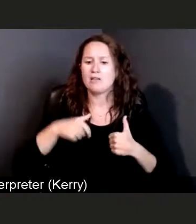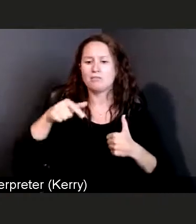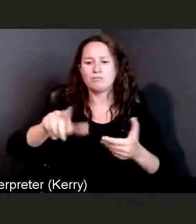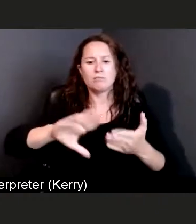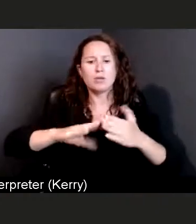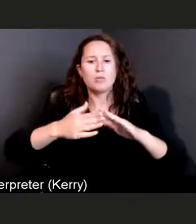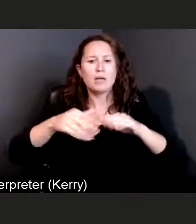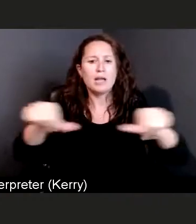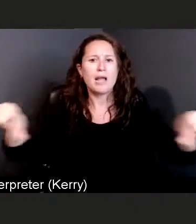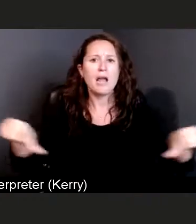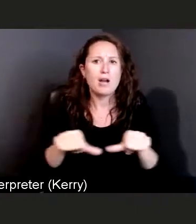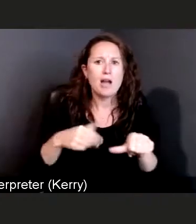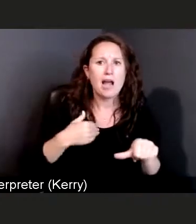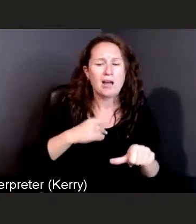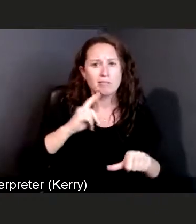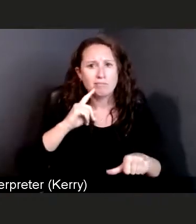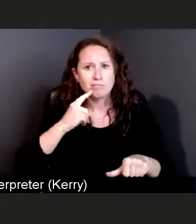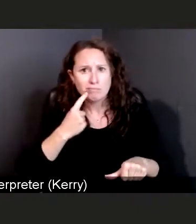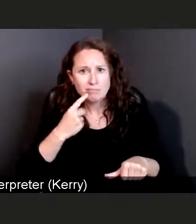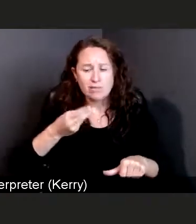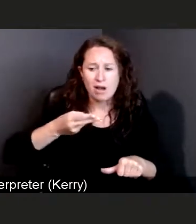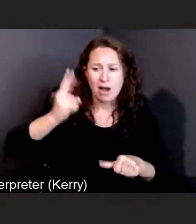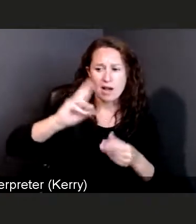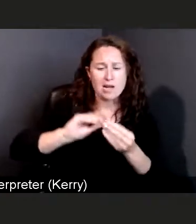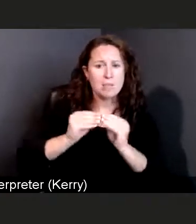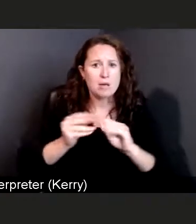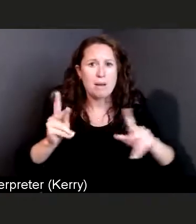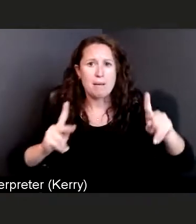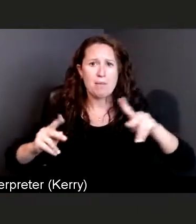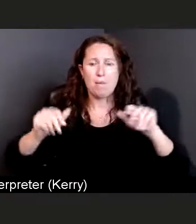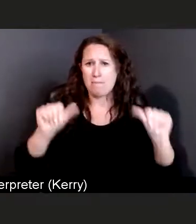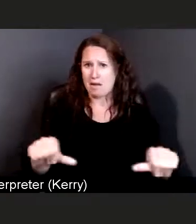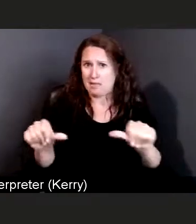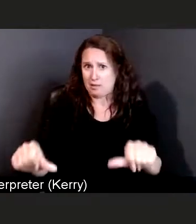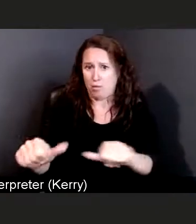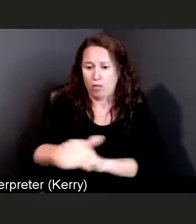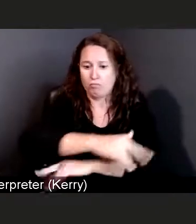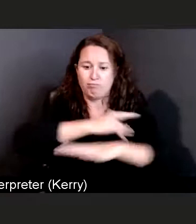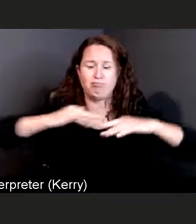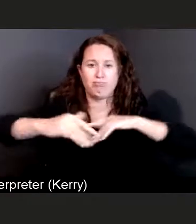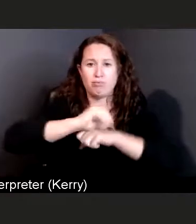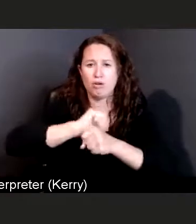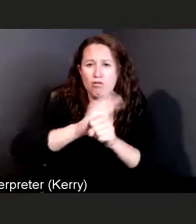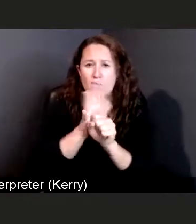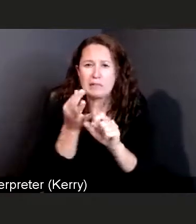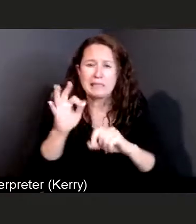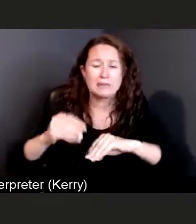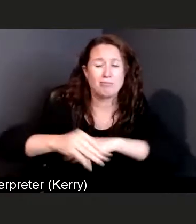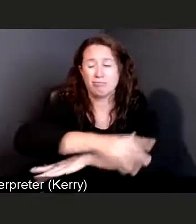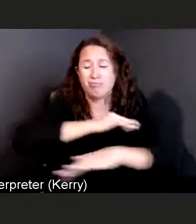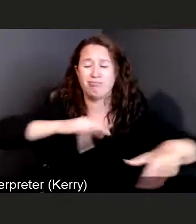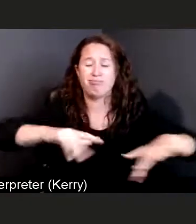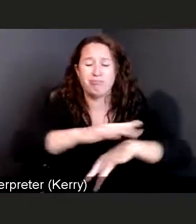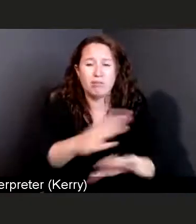or high community spread for COVID-19 should wear a mask while they are indoors,